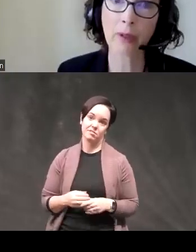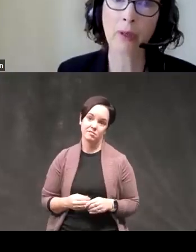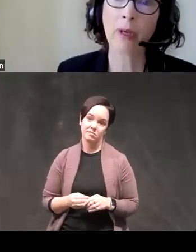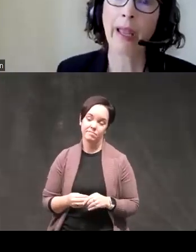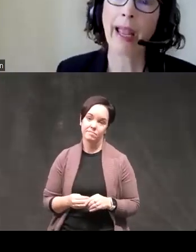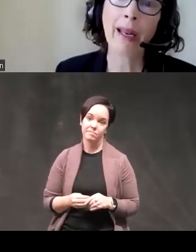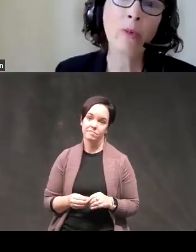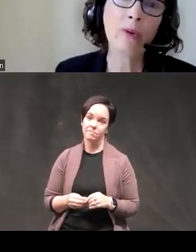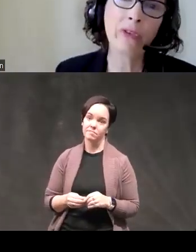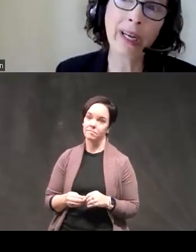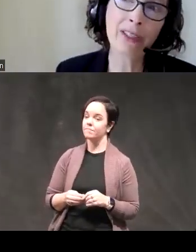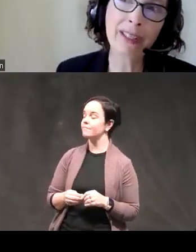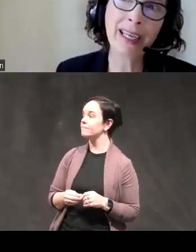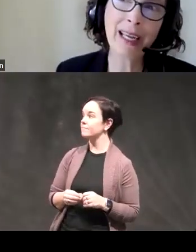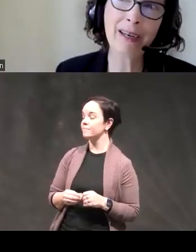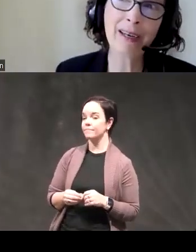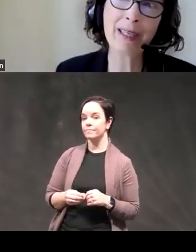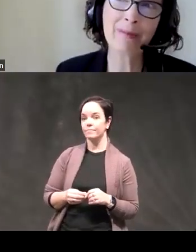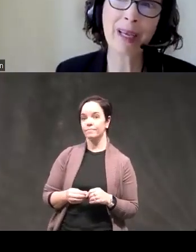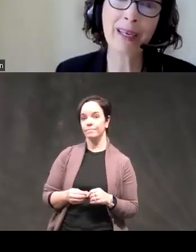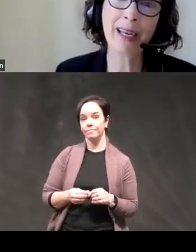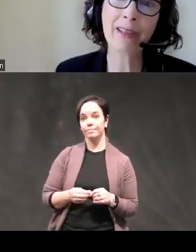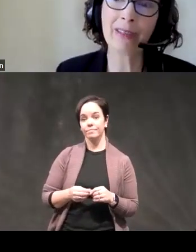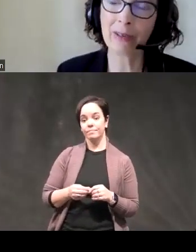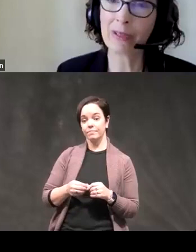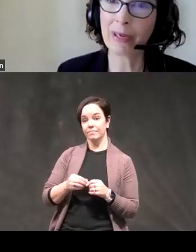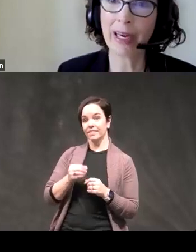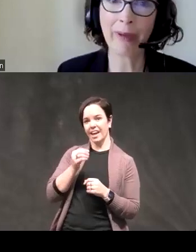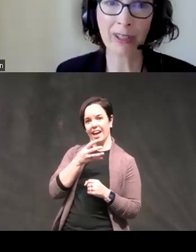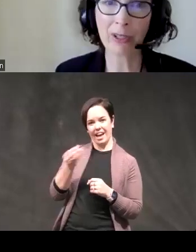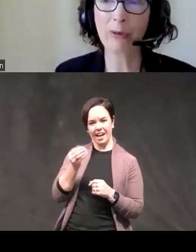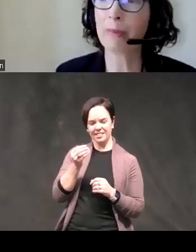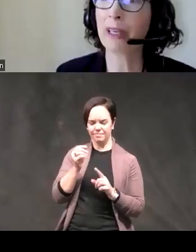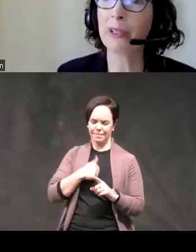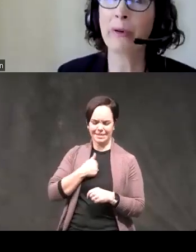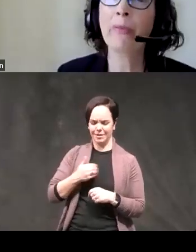and strangely in a recent meta-analysis oh sorry I'm having trouble with my cursor